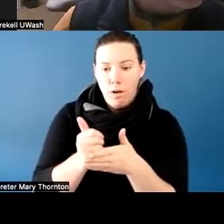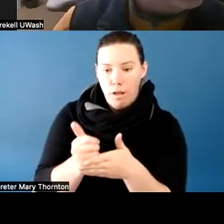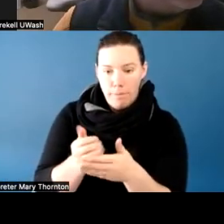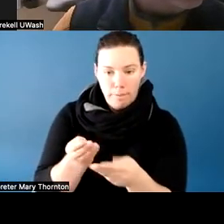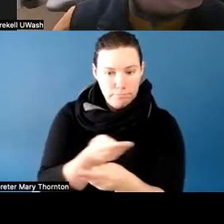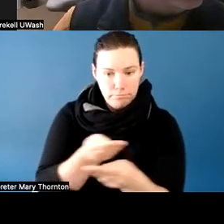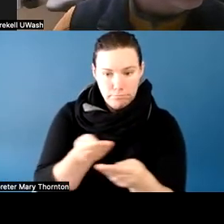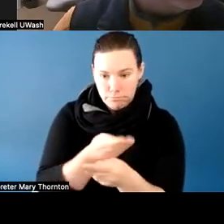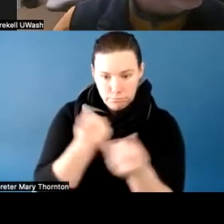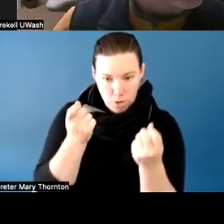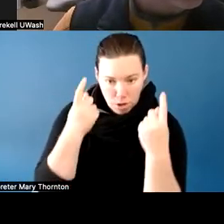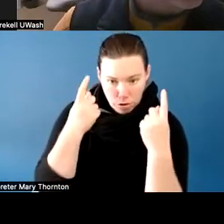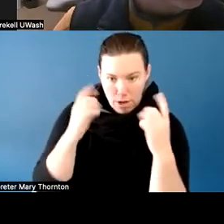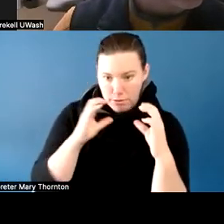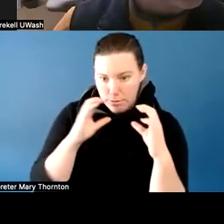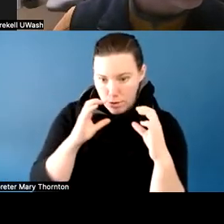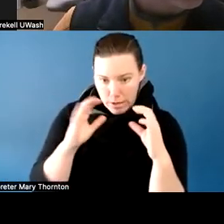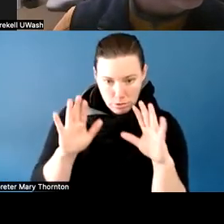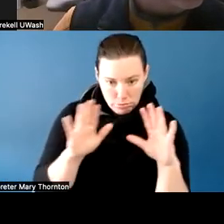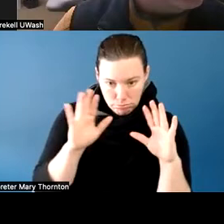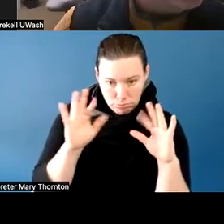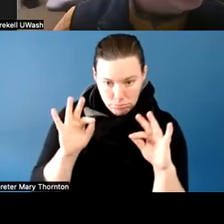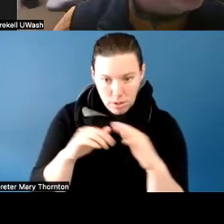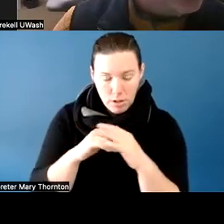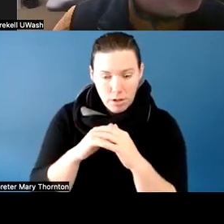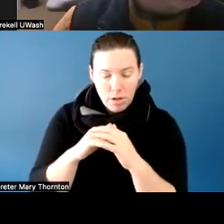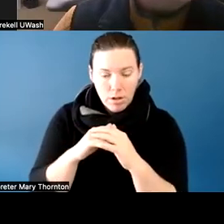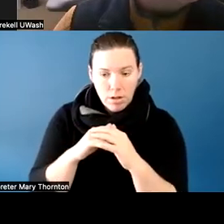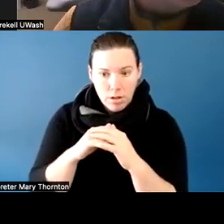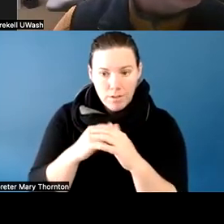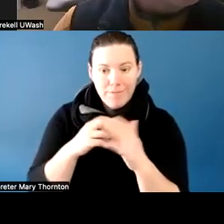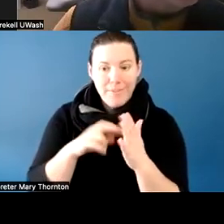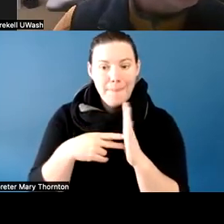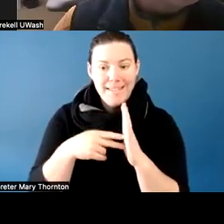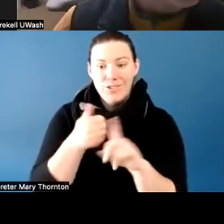was able to walk into class that first week and get to work.